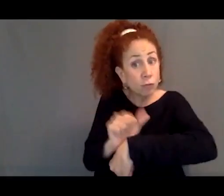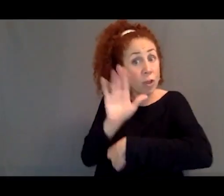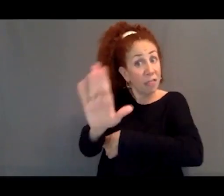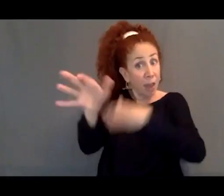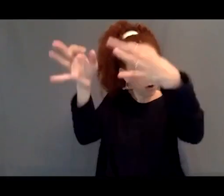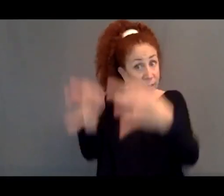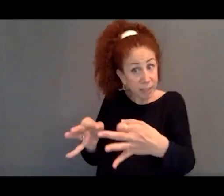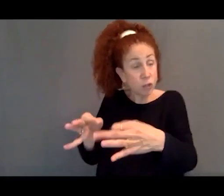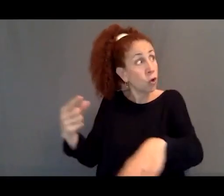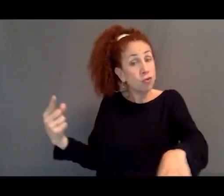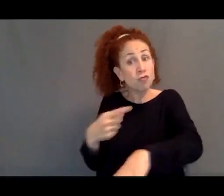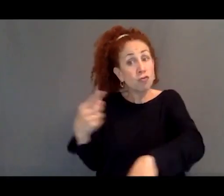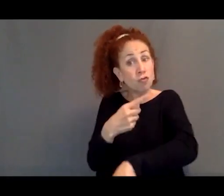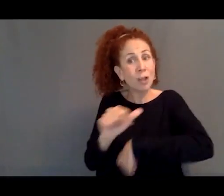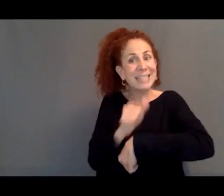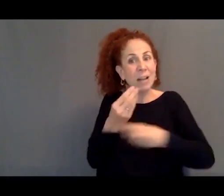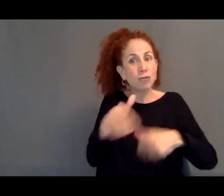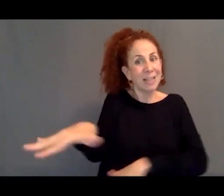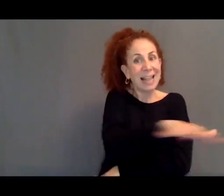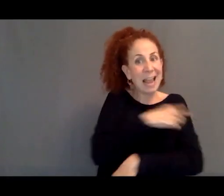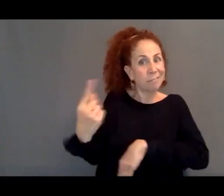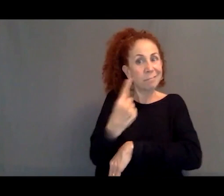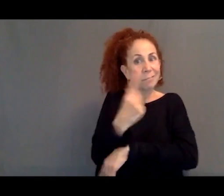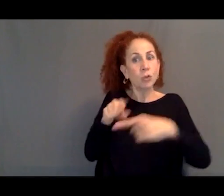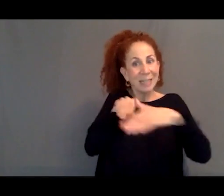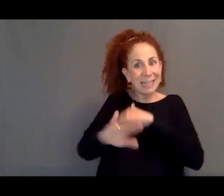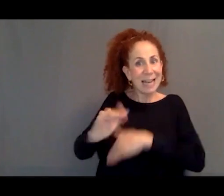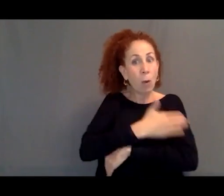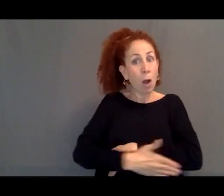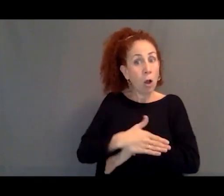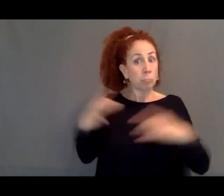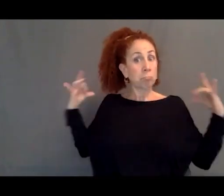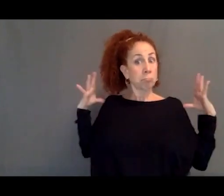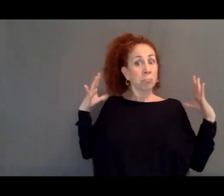across this treacherous part of the border into our country, then we're not responsible.